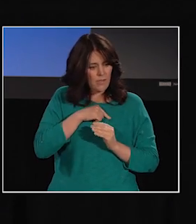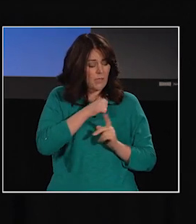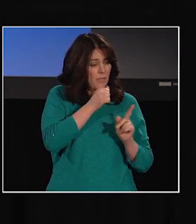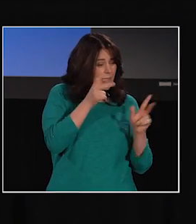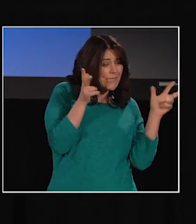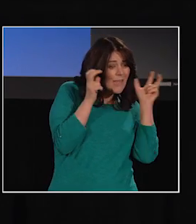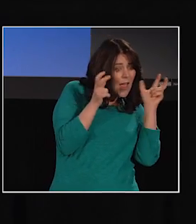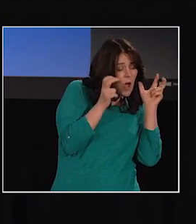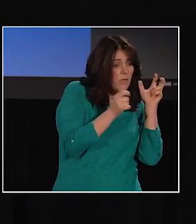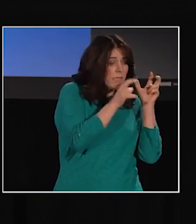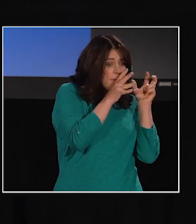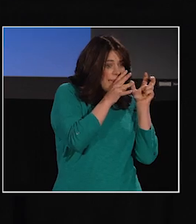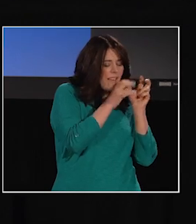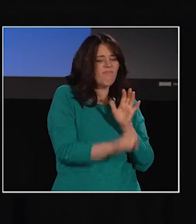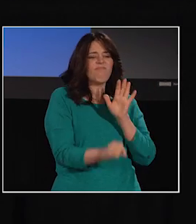that make human language unique,